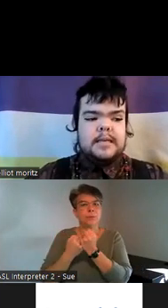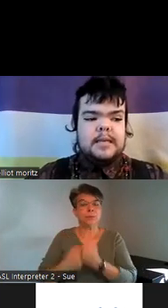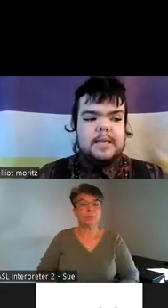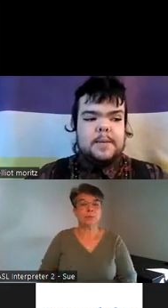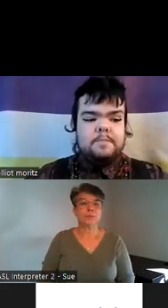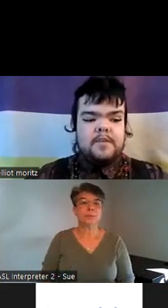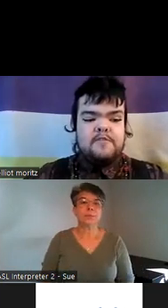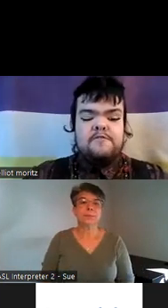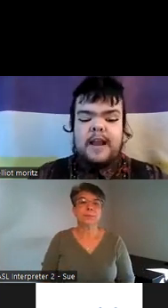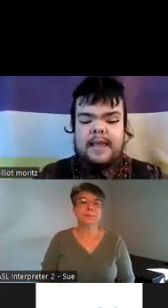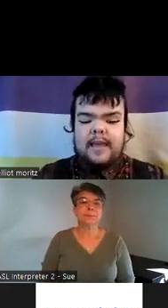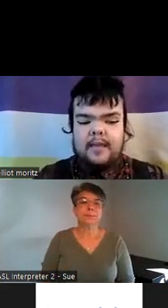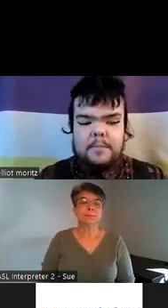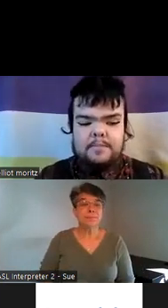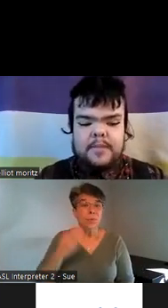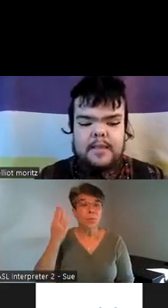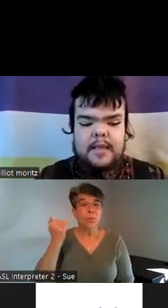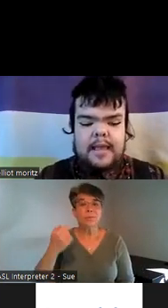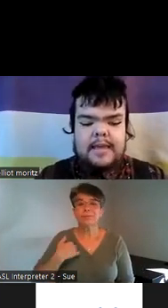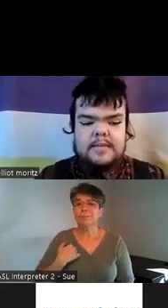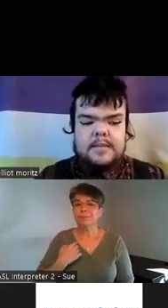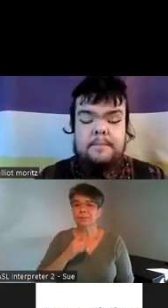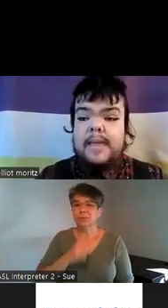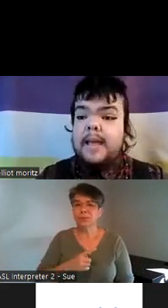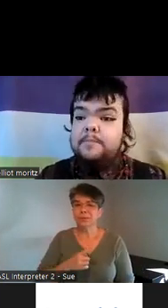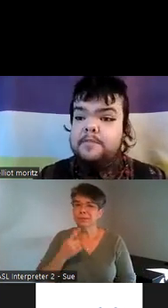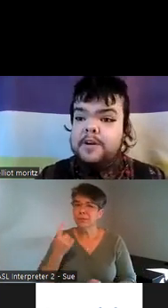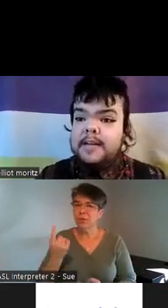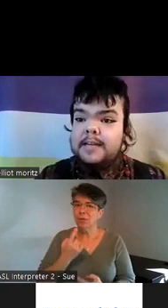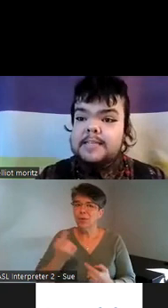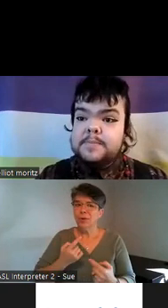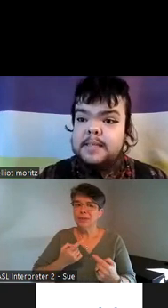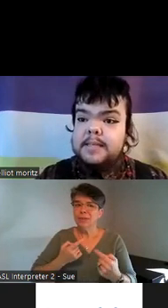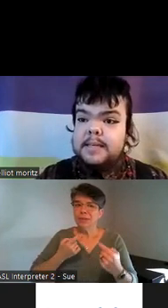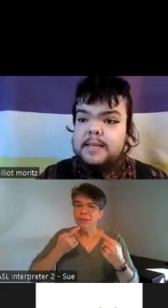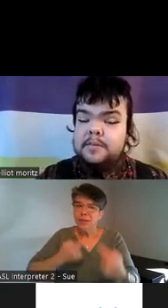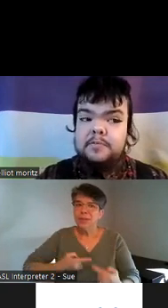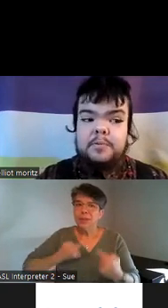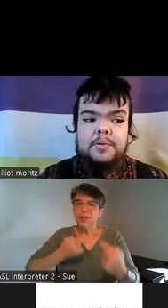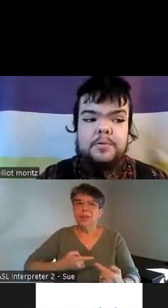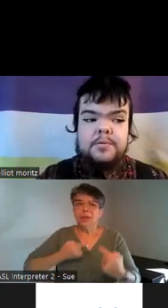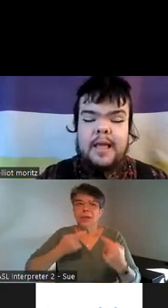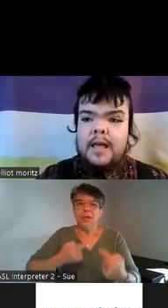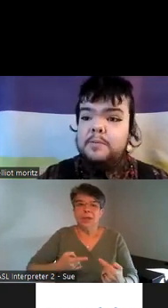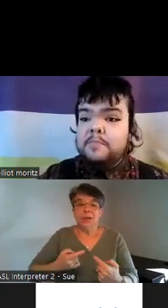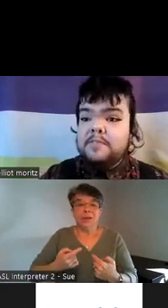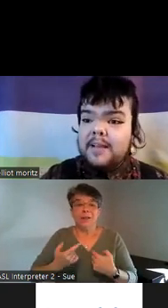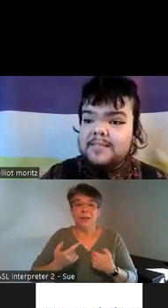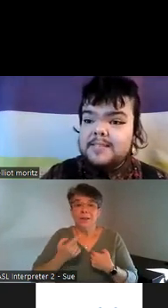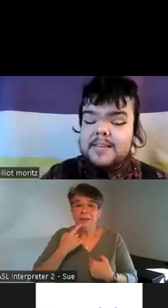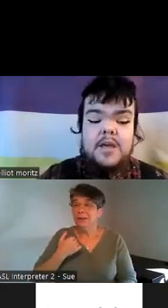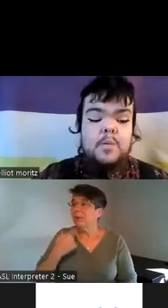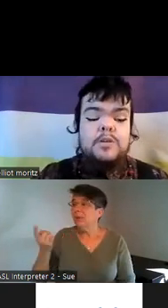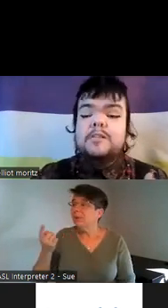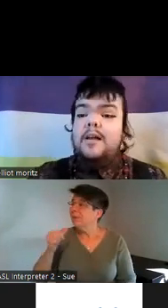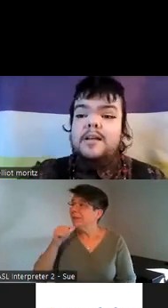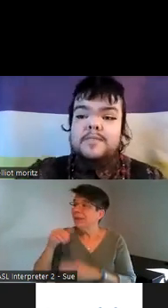L fighting and making up for inaccessibility through the help of my friends which a lot of